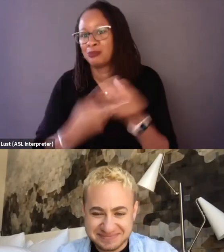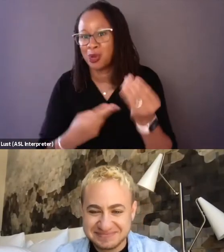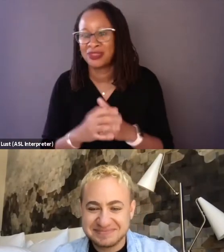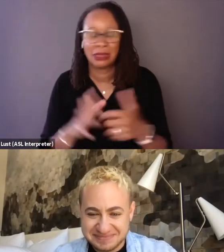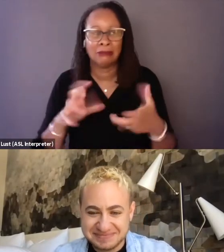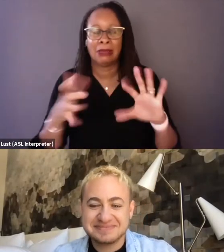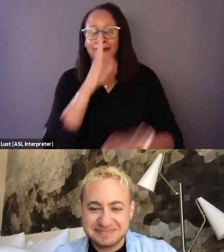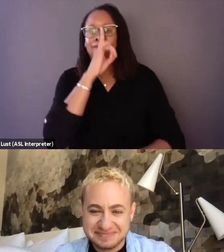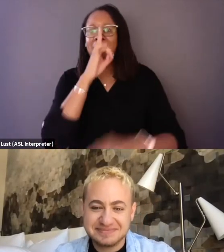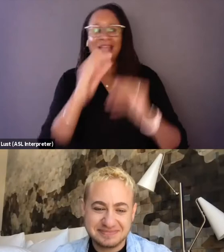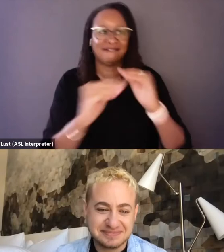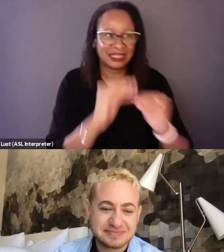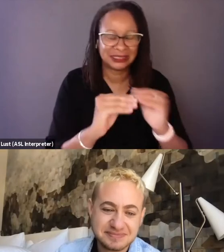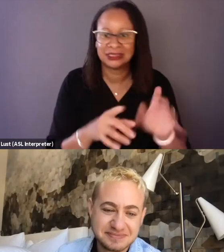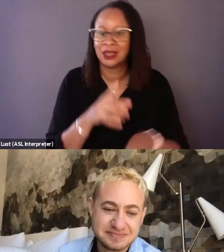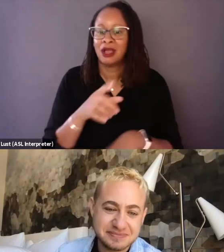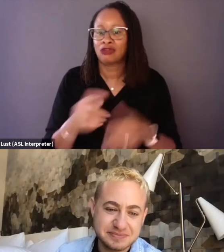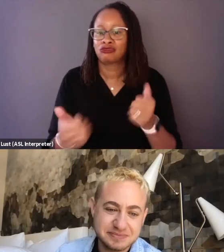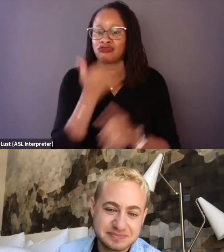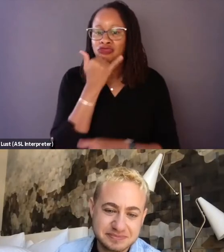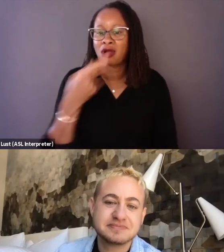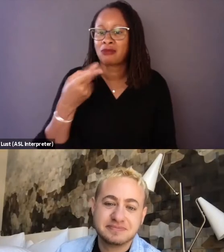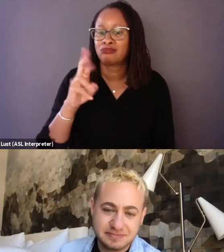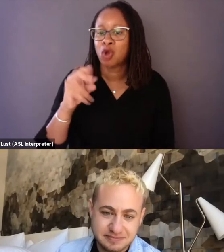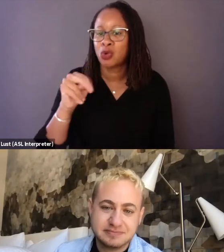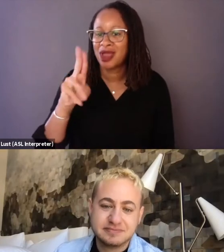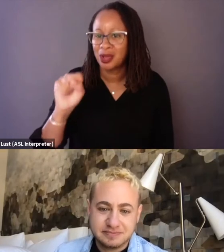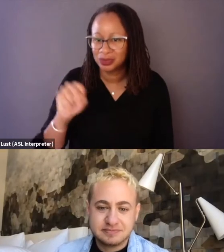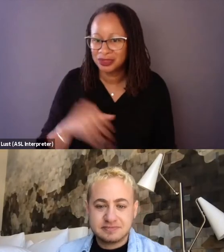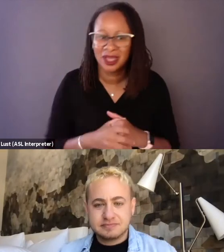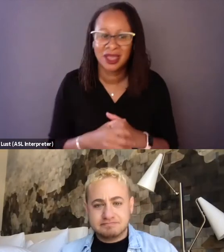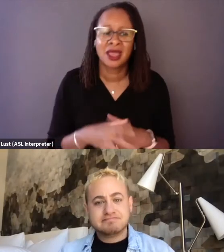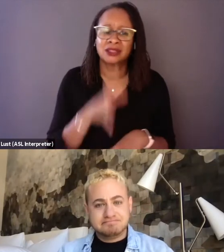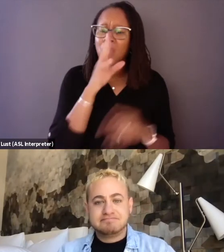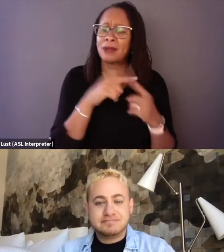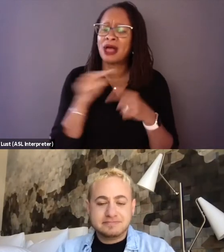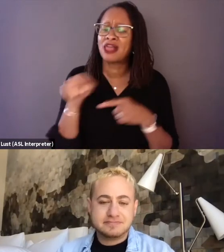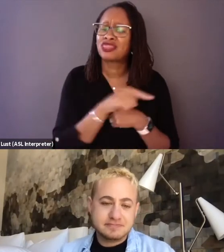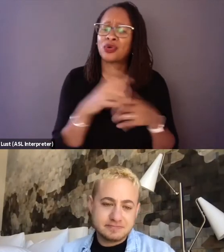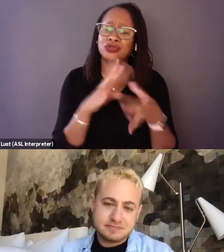but then correcting themselves fairly quickly, talked about those conversations that you all had